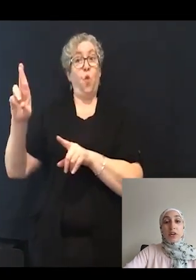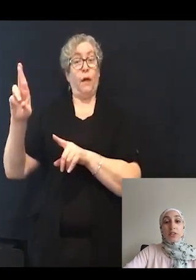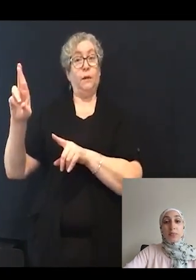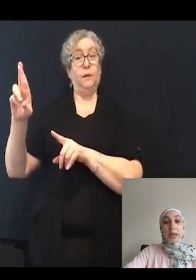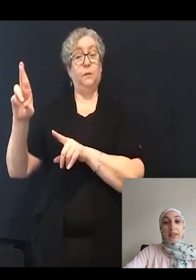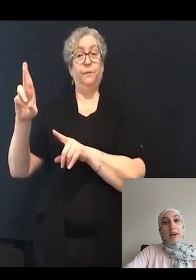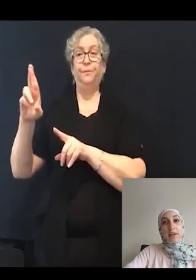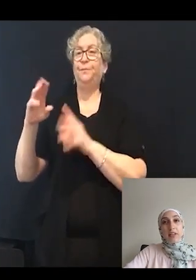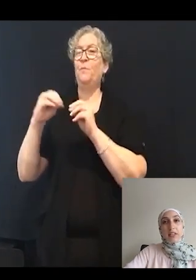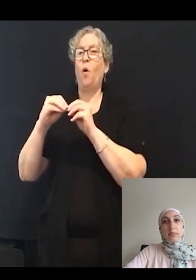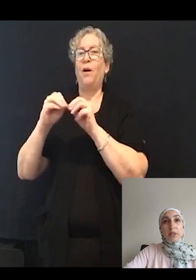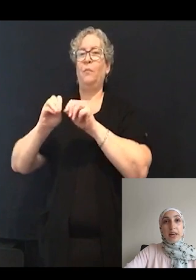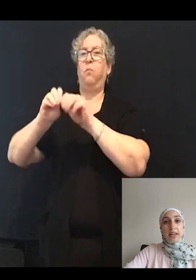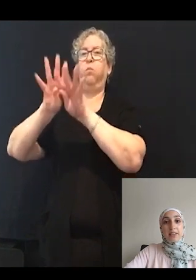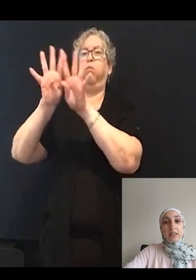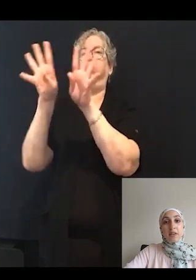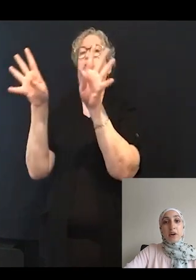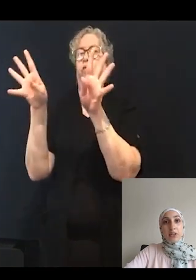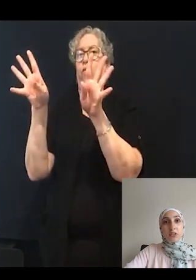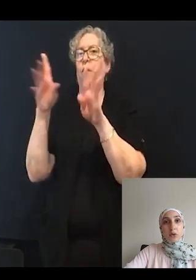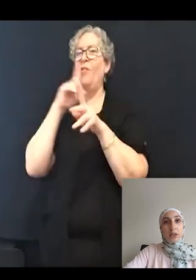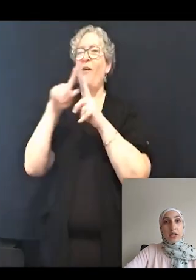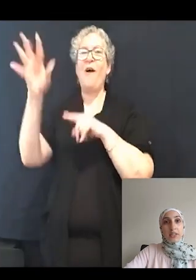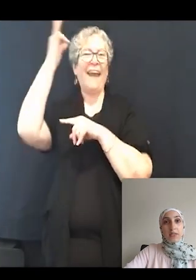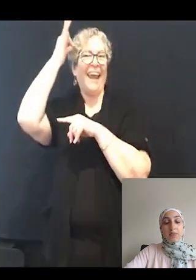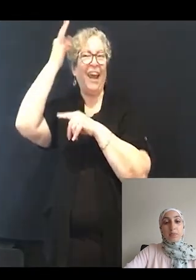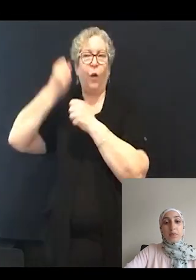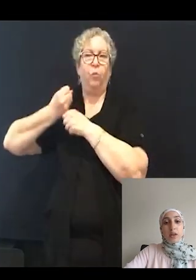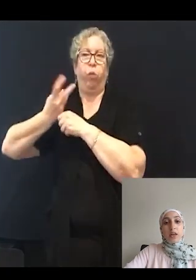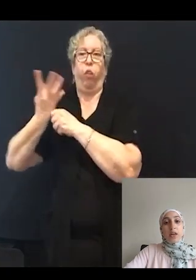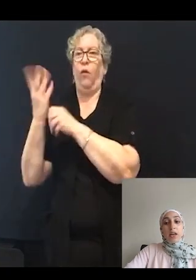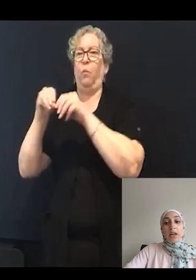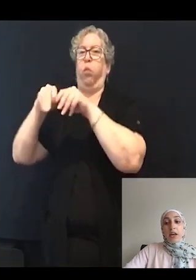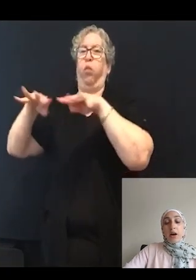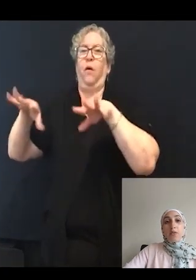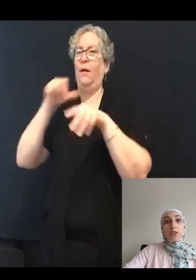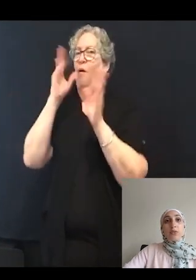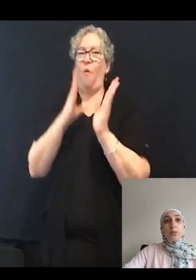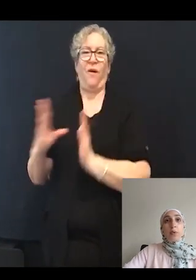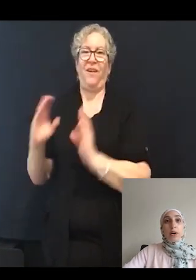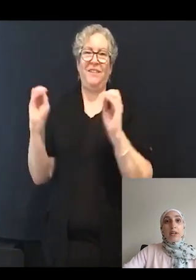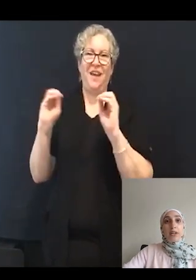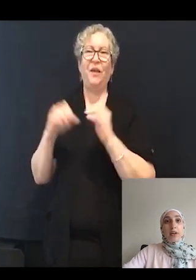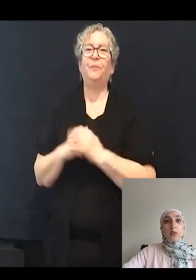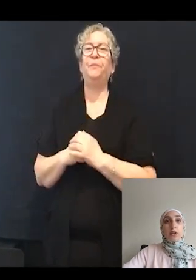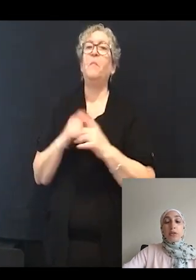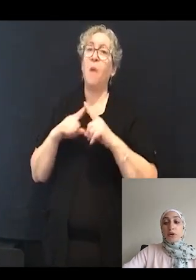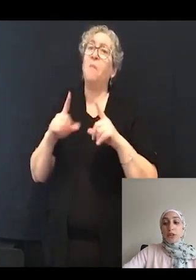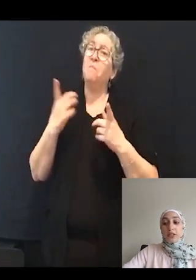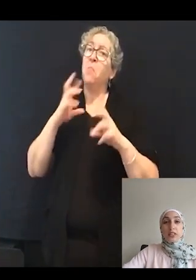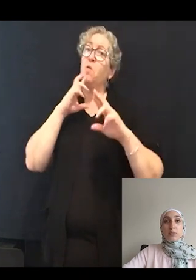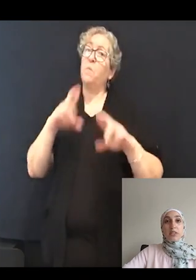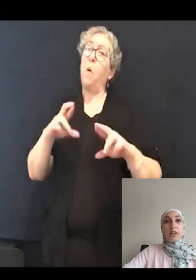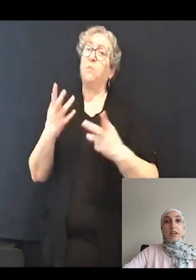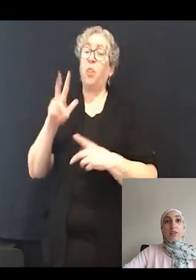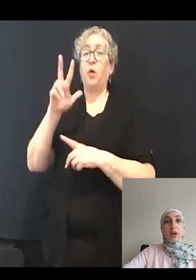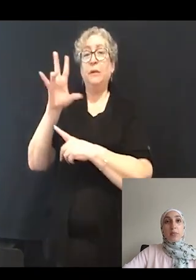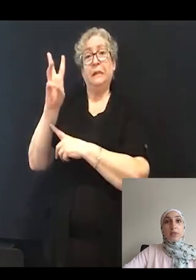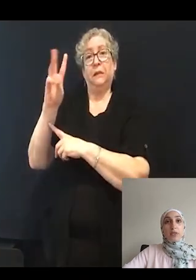are splayed like split ends and they aren't as organized. However, it's reported that only 36% of the hair bundles